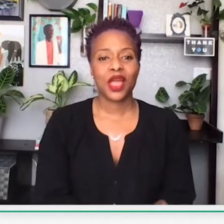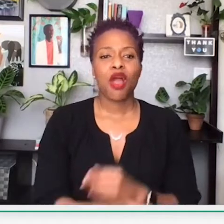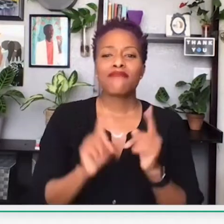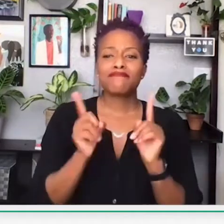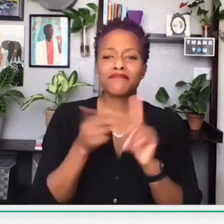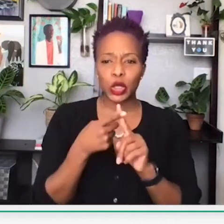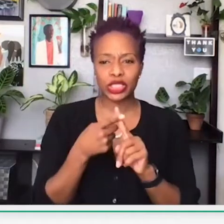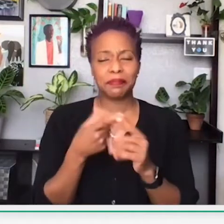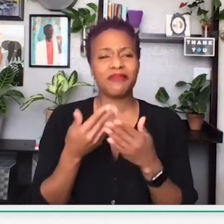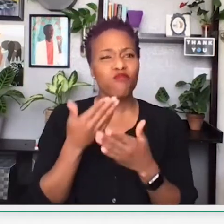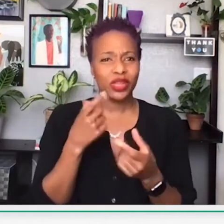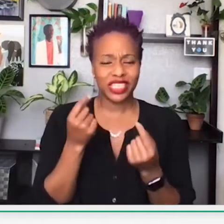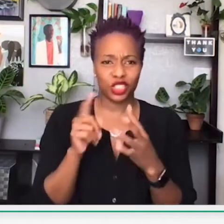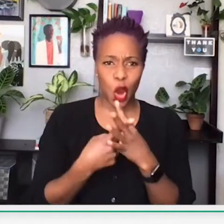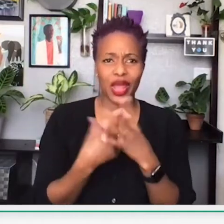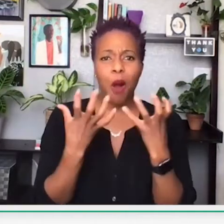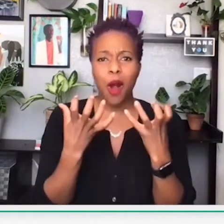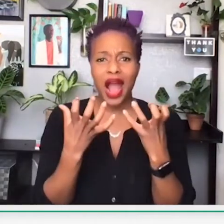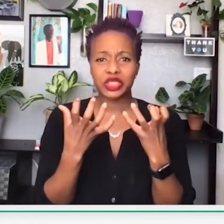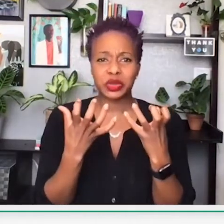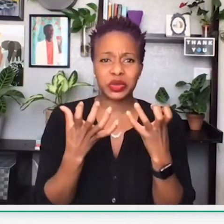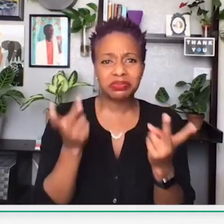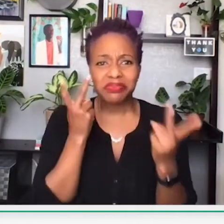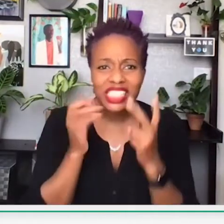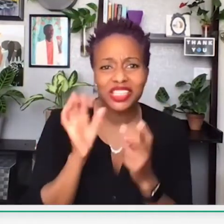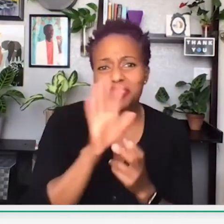Next slide. Before we do get started,